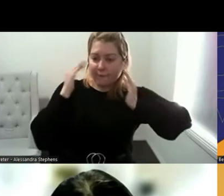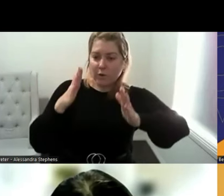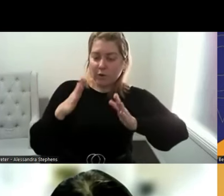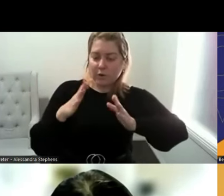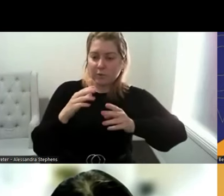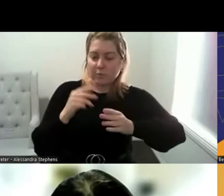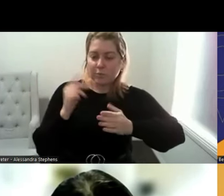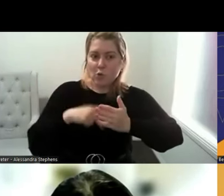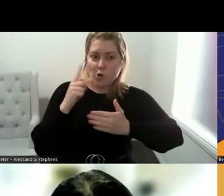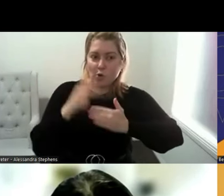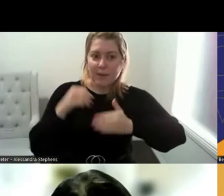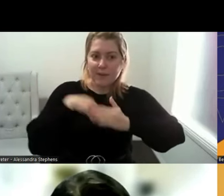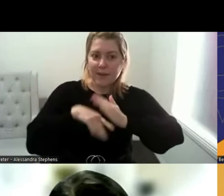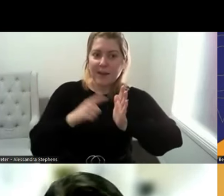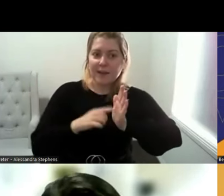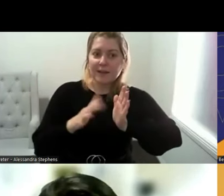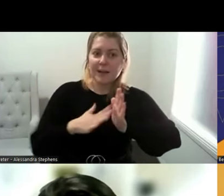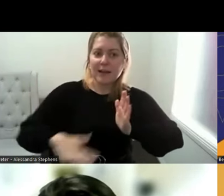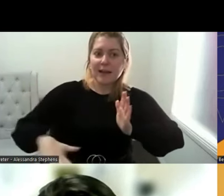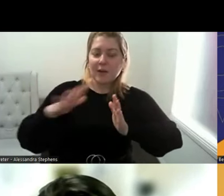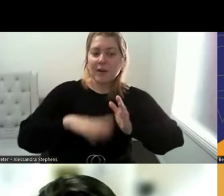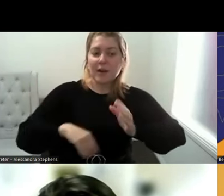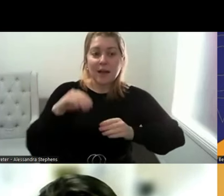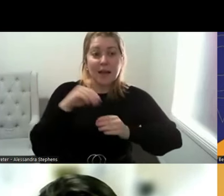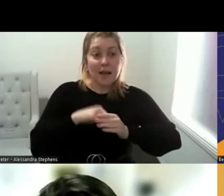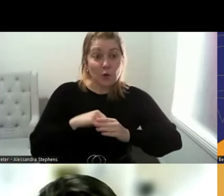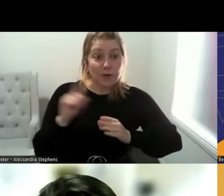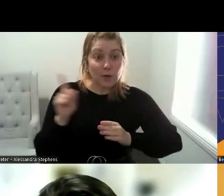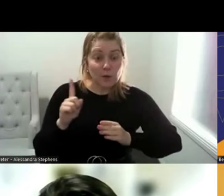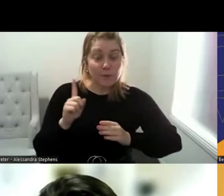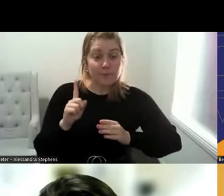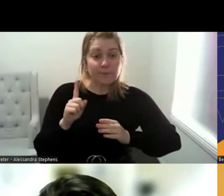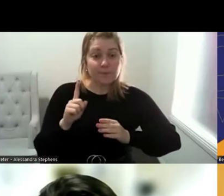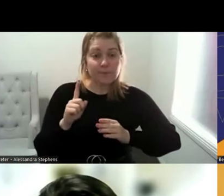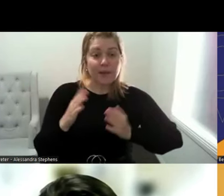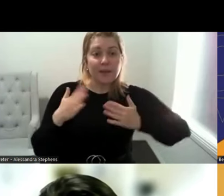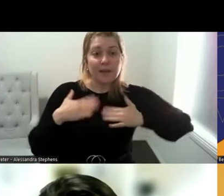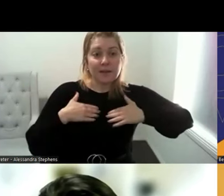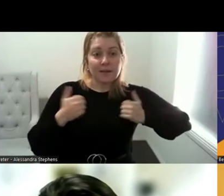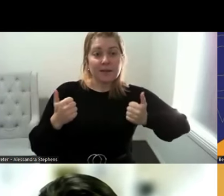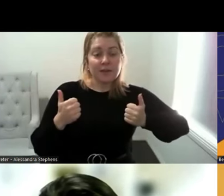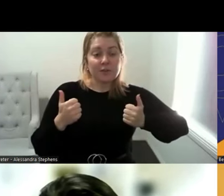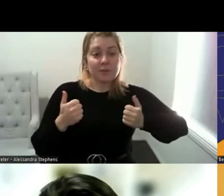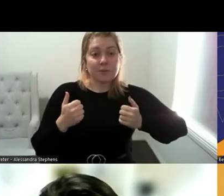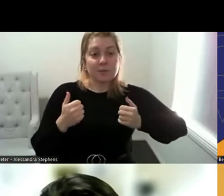Mallee region including the CO-facilitated sexual health out and about shout Network,